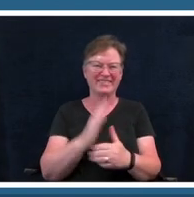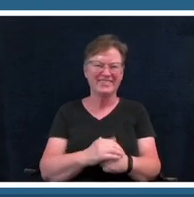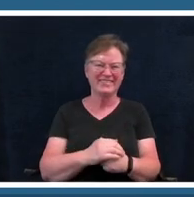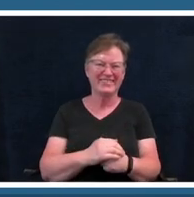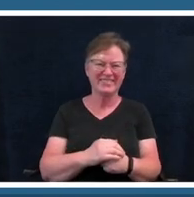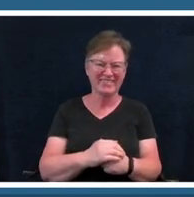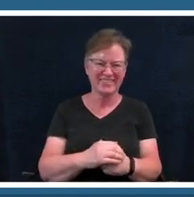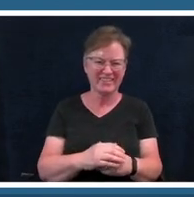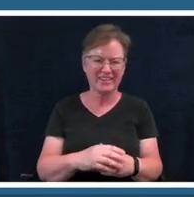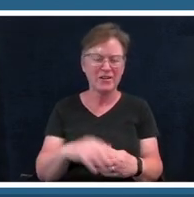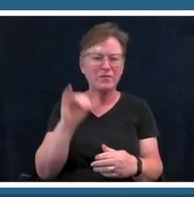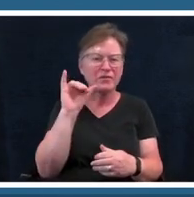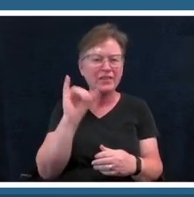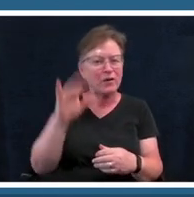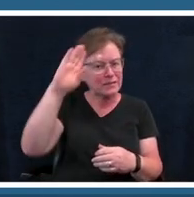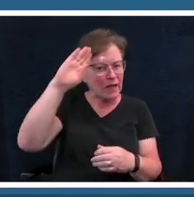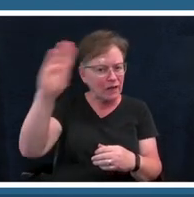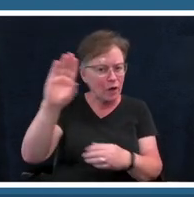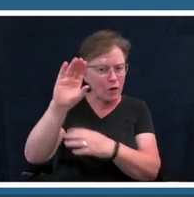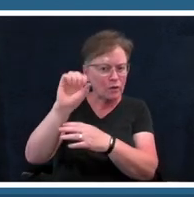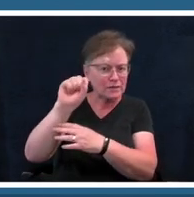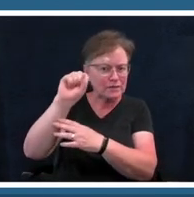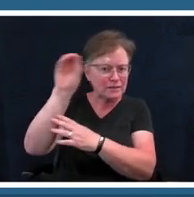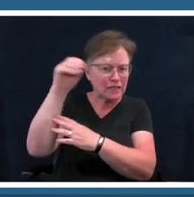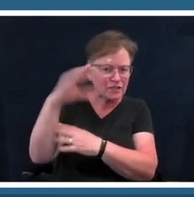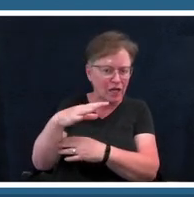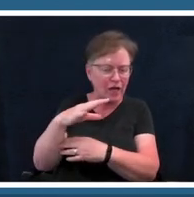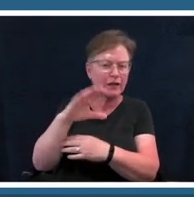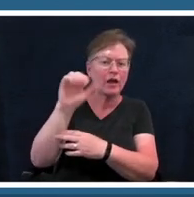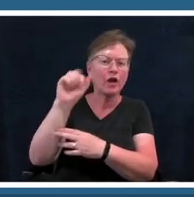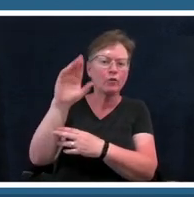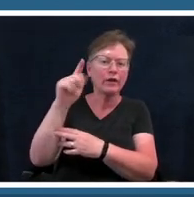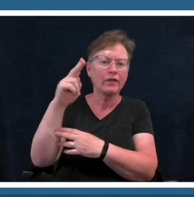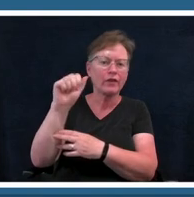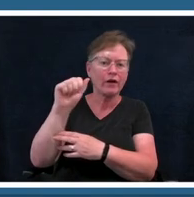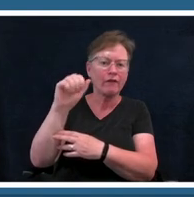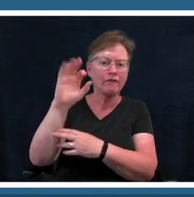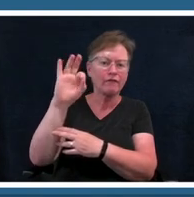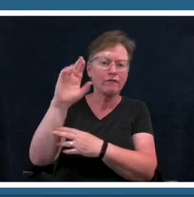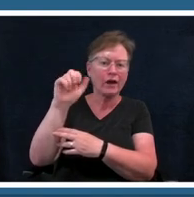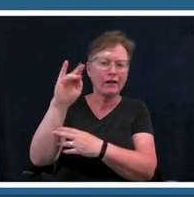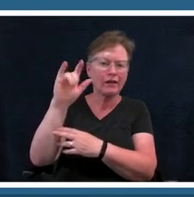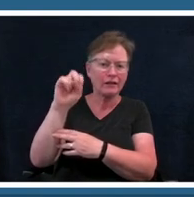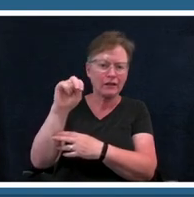sunshine by aretha franklin now if you